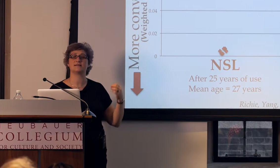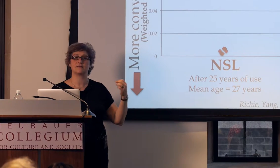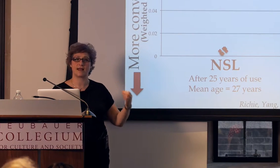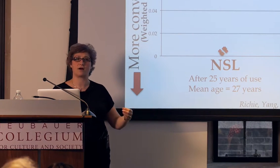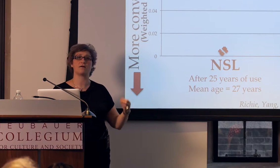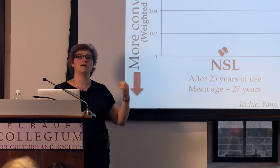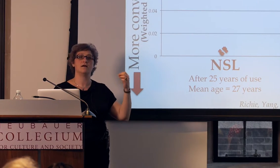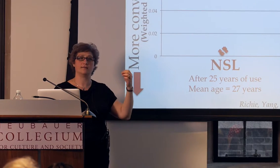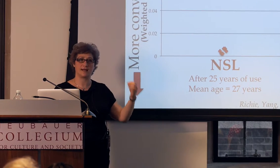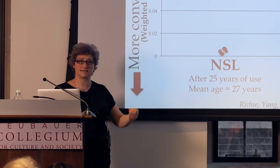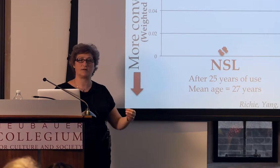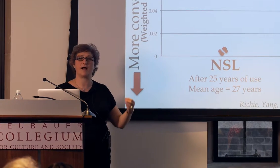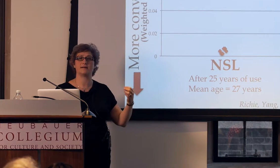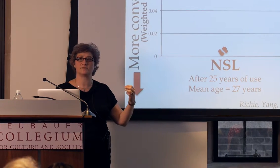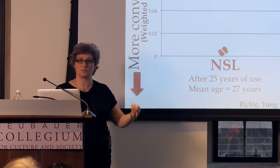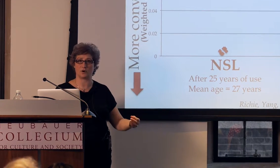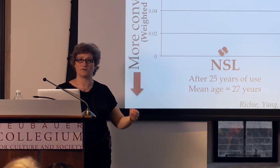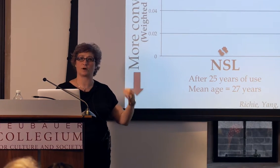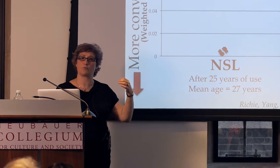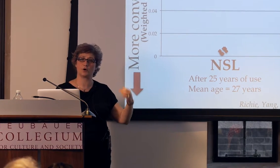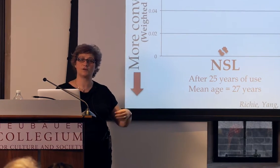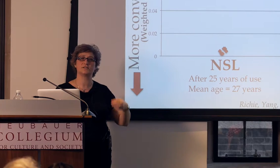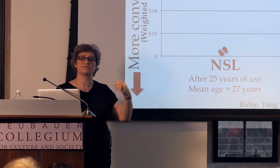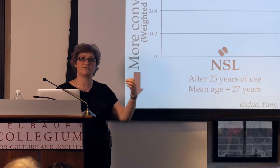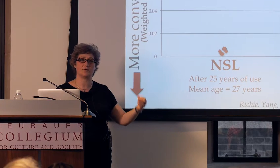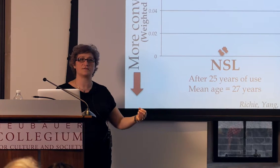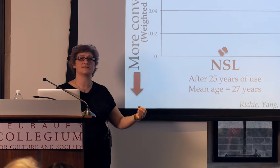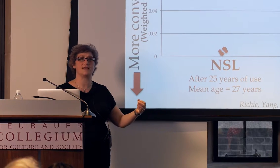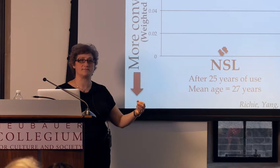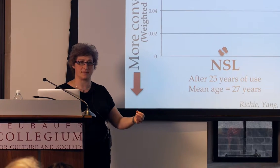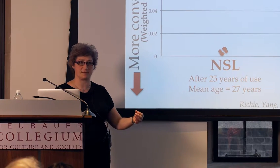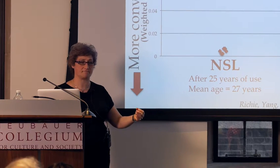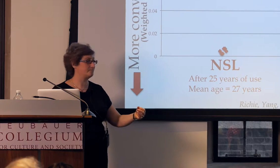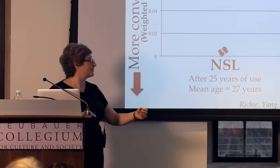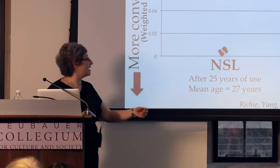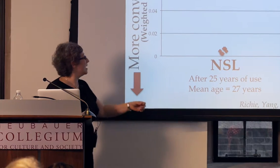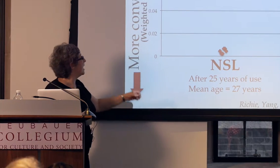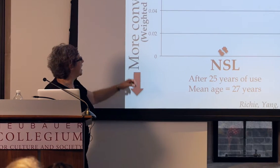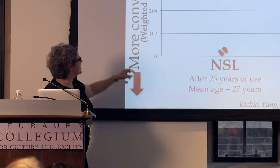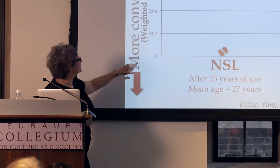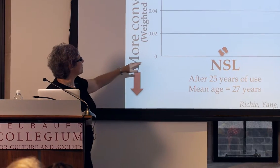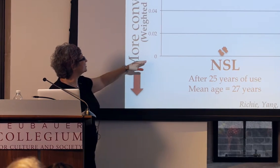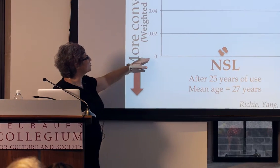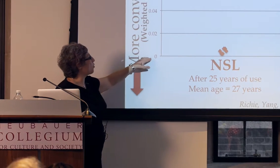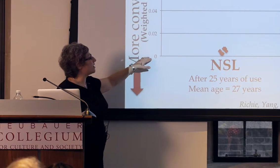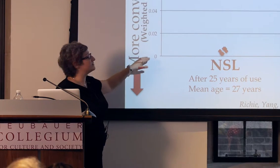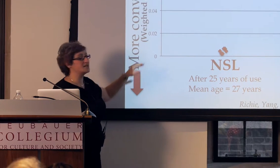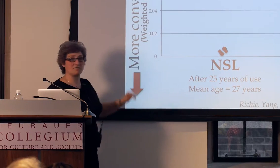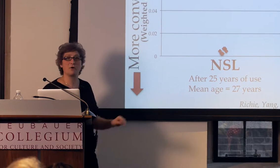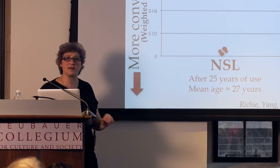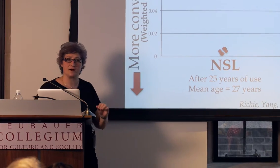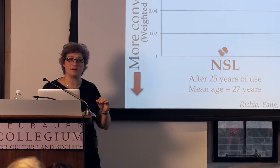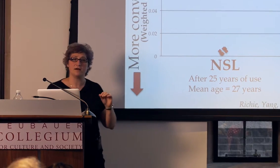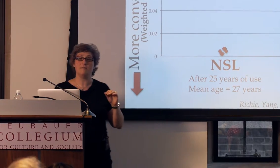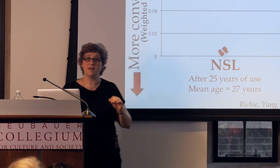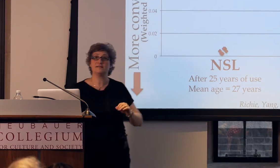lexical items were, their words to refer to the same thing. So a score of zero here means